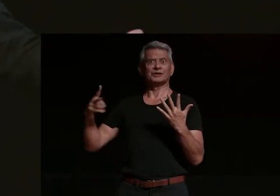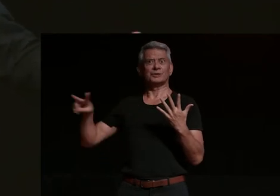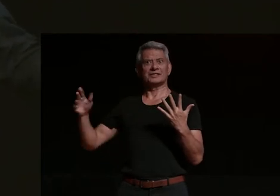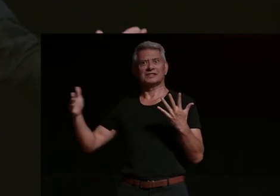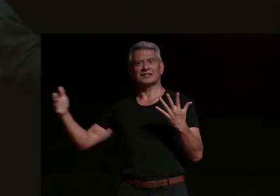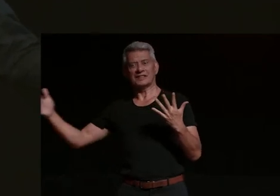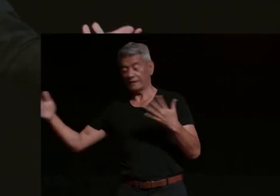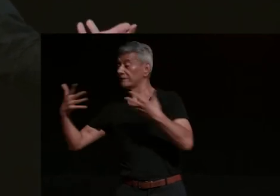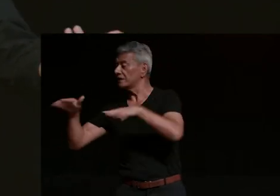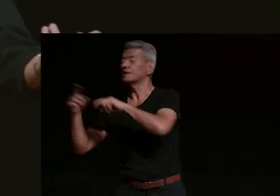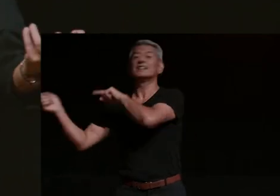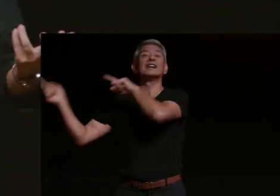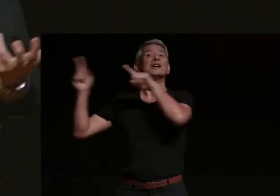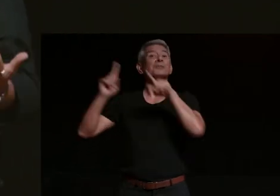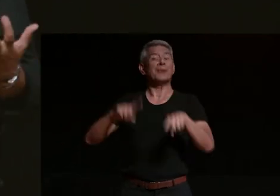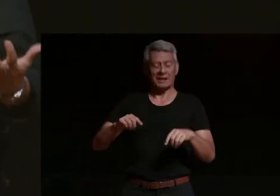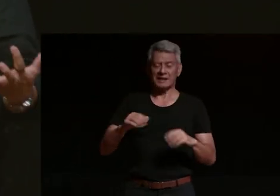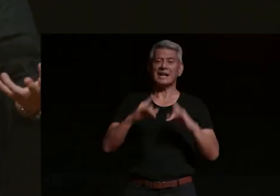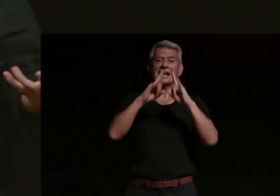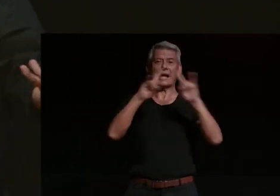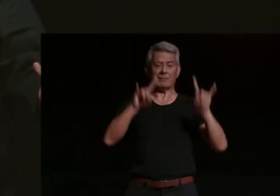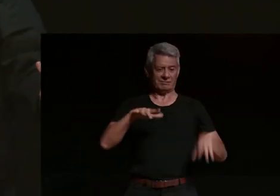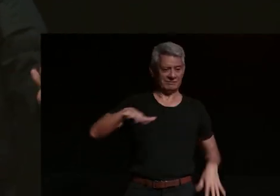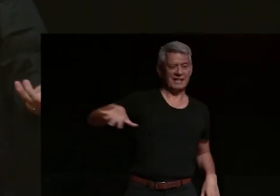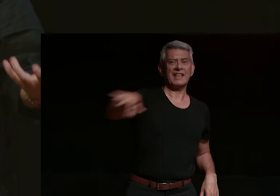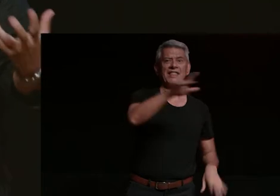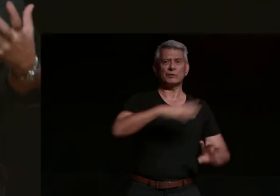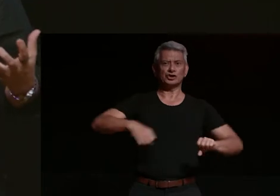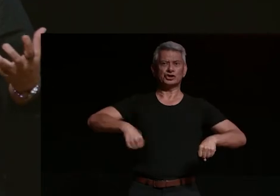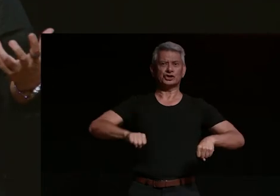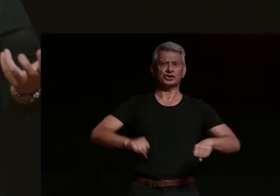island where everybody's decided it's time to do burnouts and if you're really smart you'll